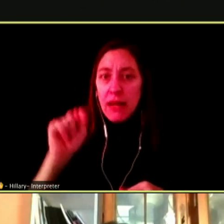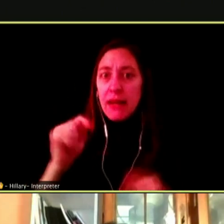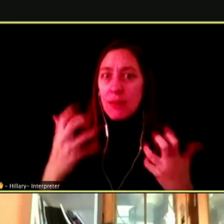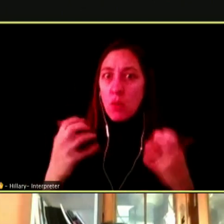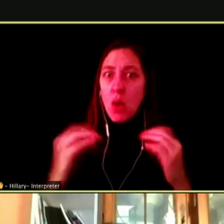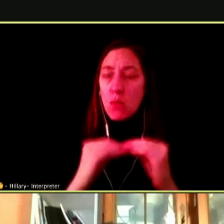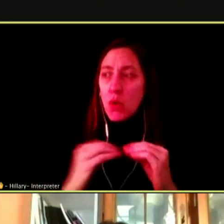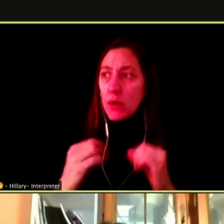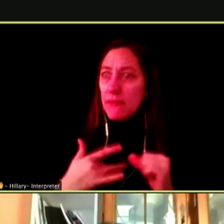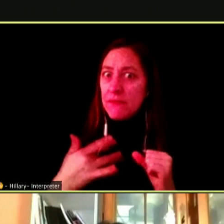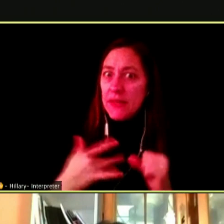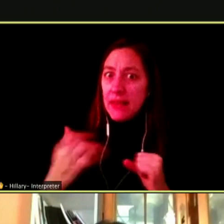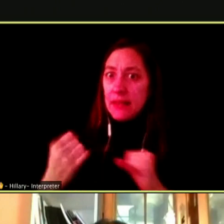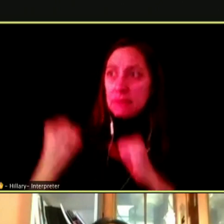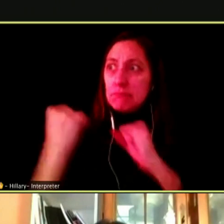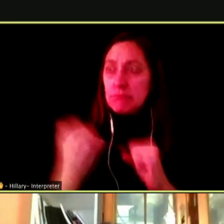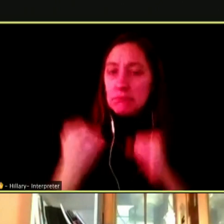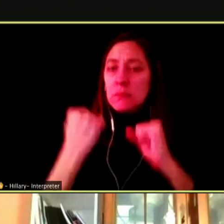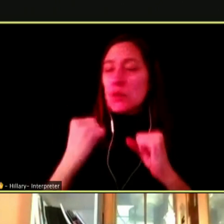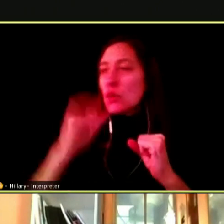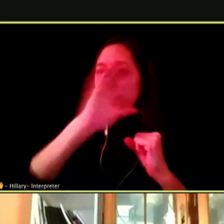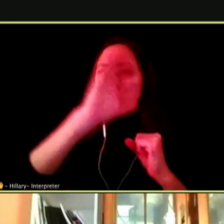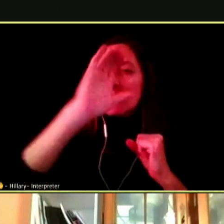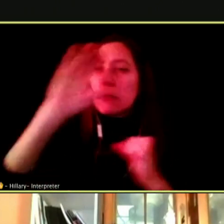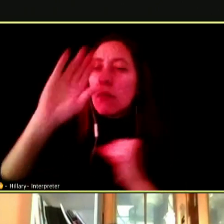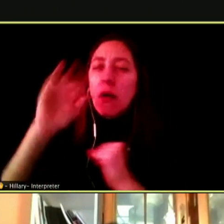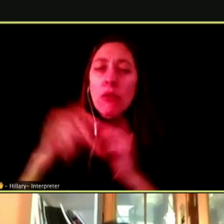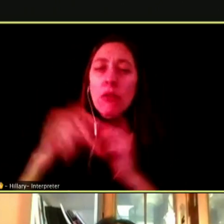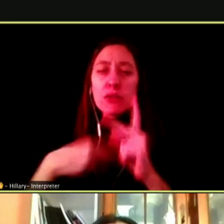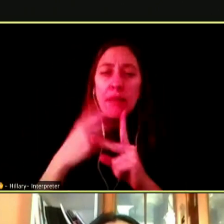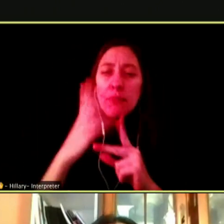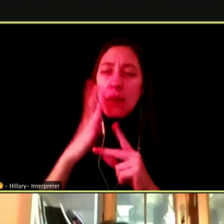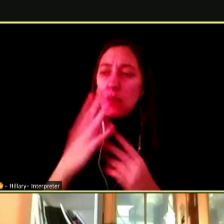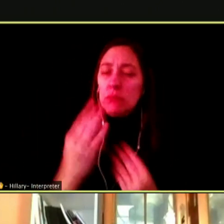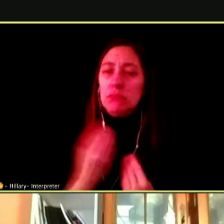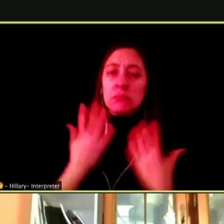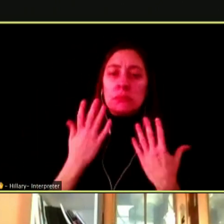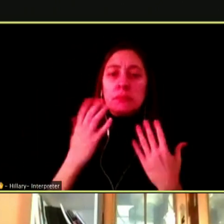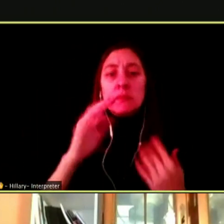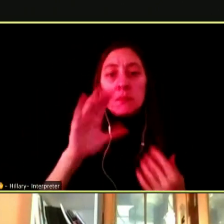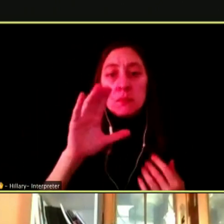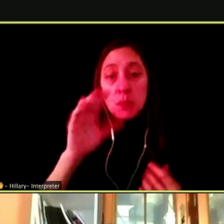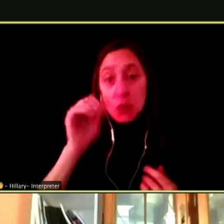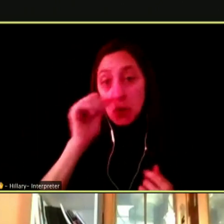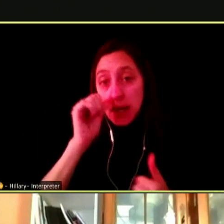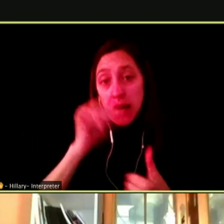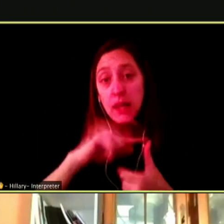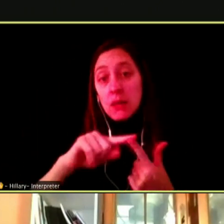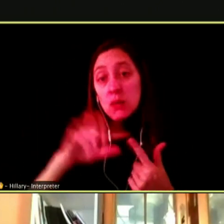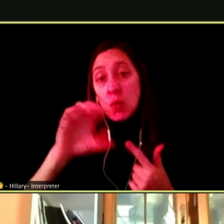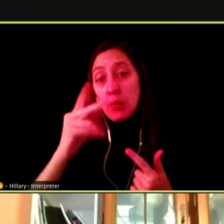AND SO THEN THEY MAY GO ON TO LOOK AT STIMULANTS LIKE COCAINE OR OPIOIDS AND HEROIN AND OTHER